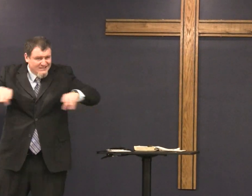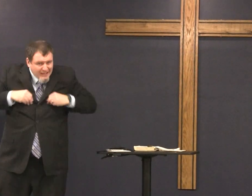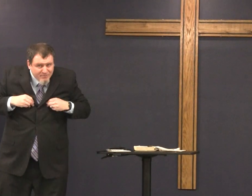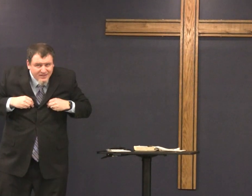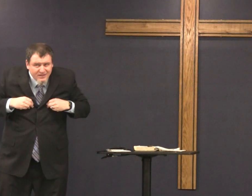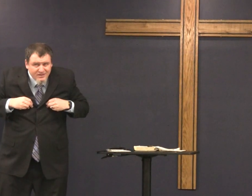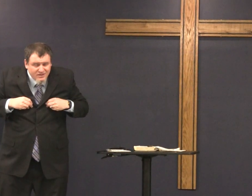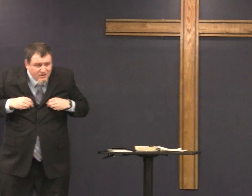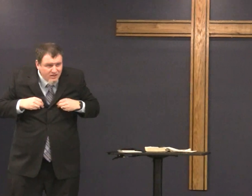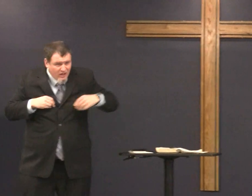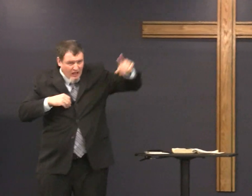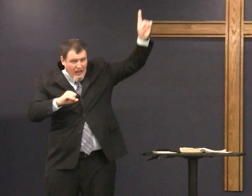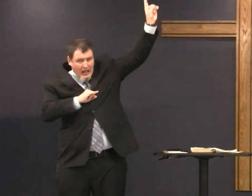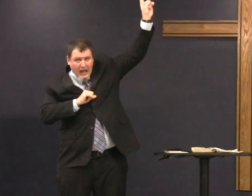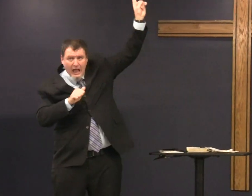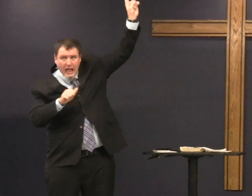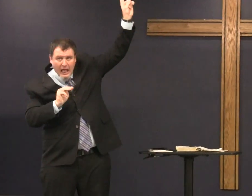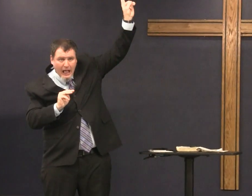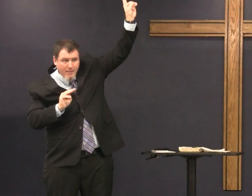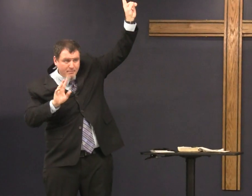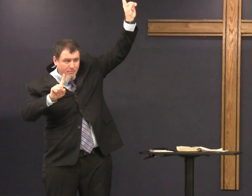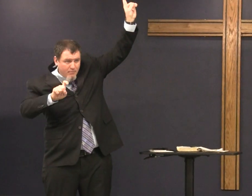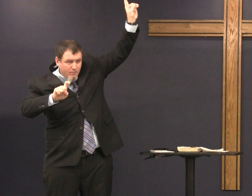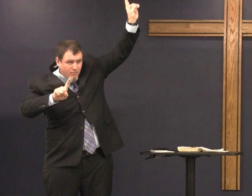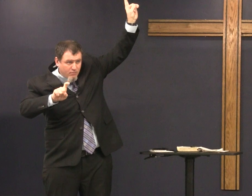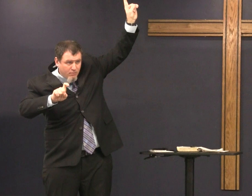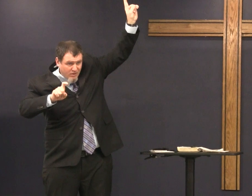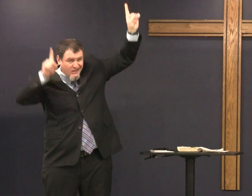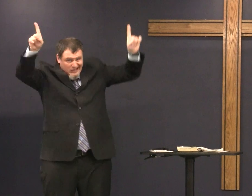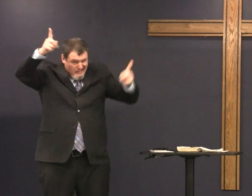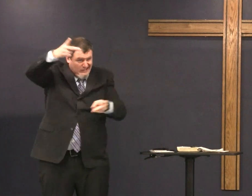have you accepted I am seeing to it